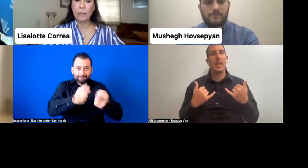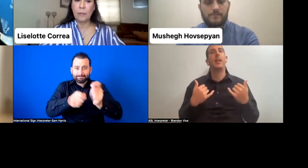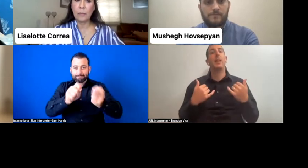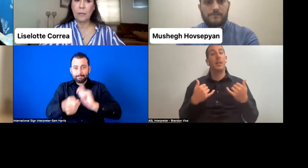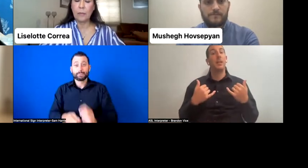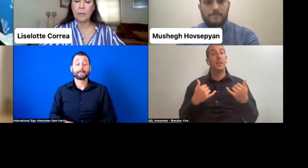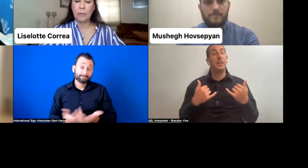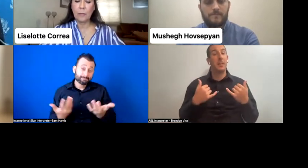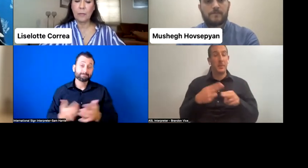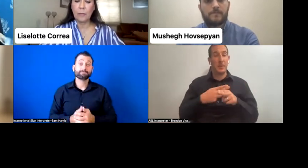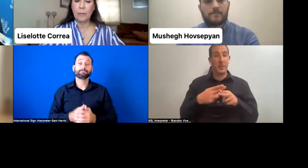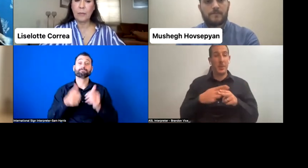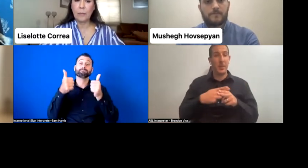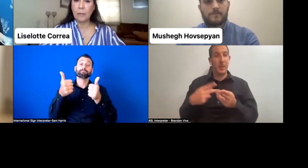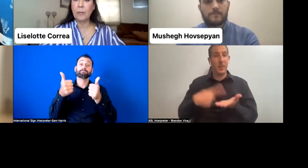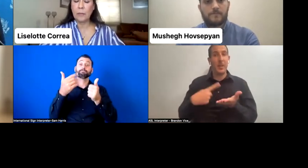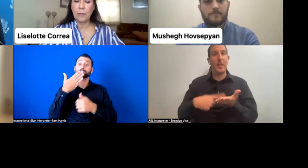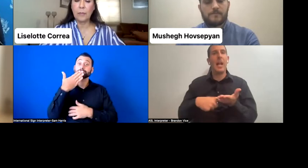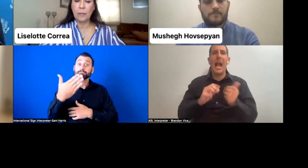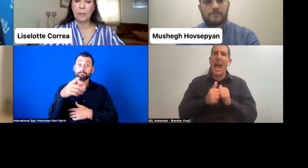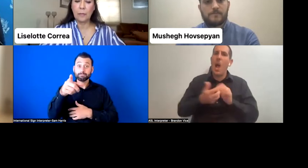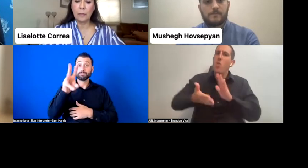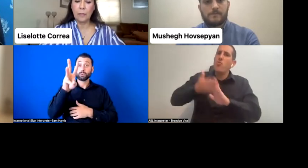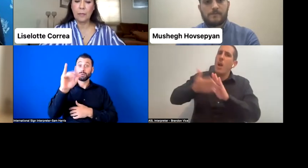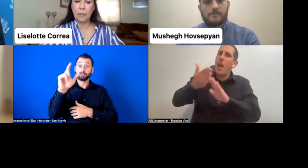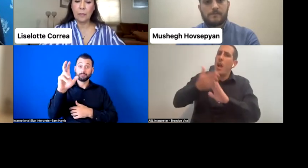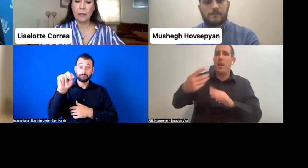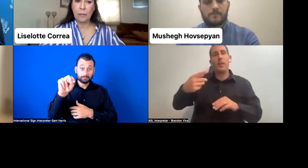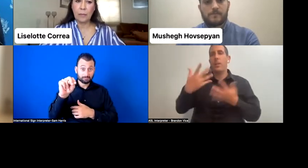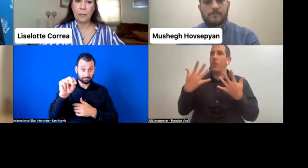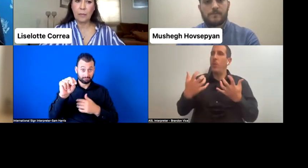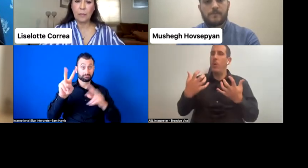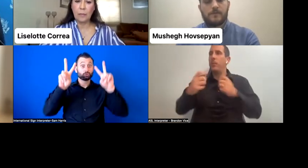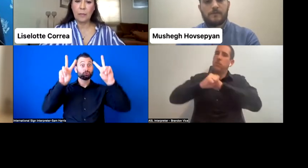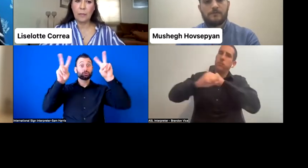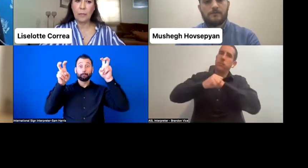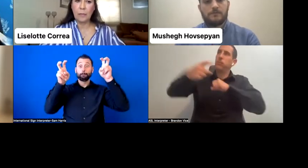we're going to talk about running for office and challenges on that front. So I would love to kind dig more into that as well.